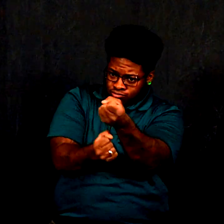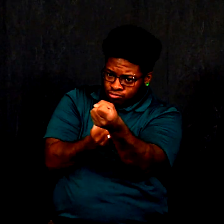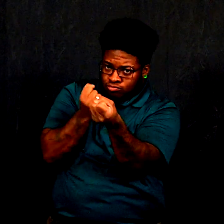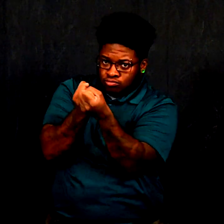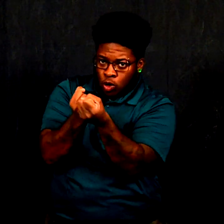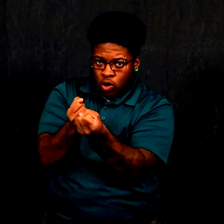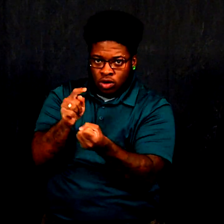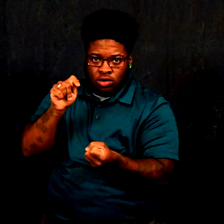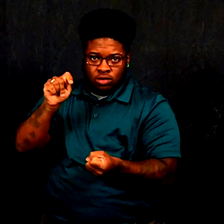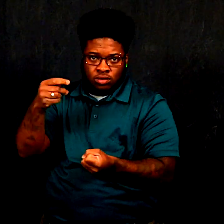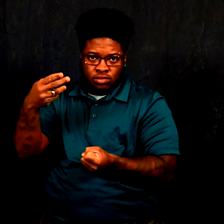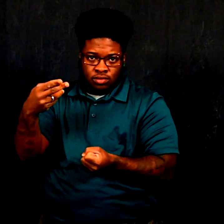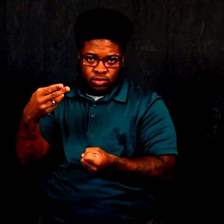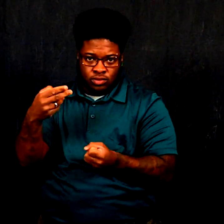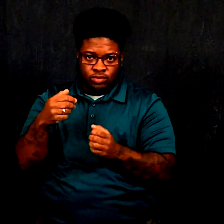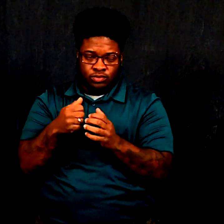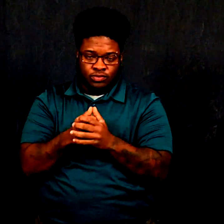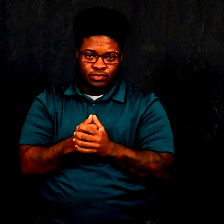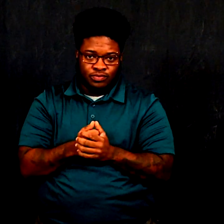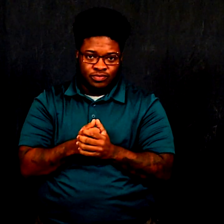and supported Thompson Hall.